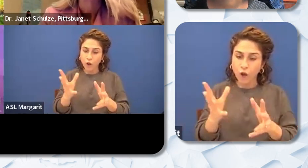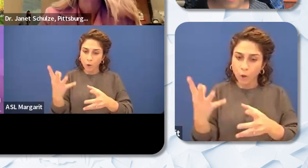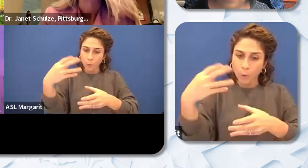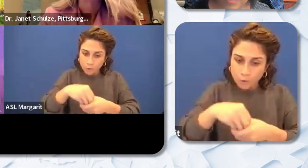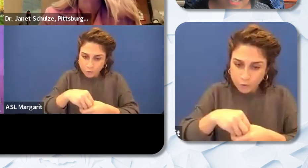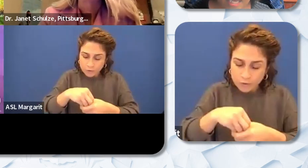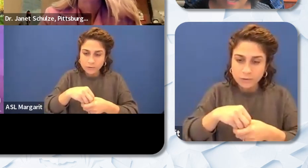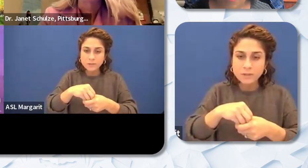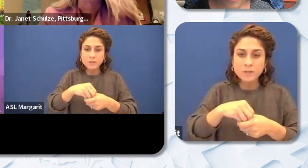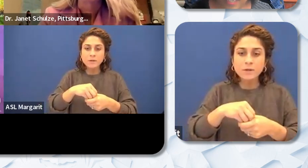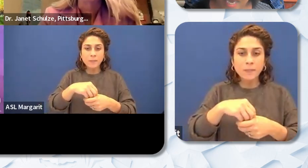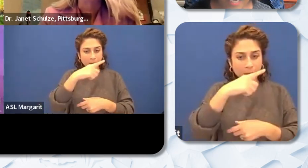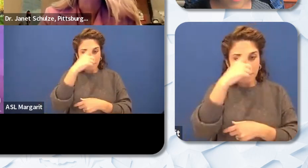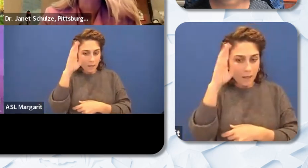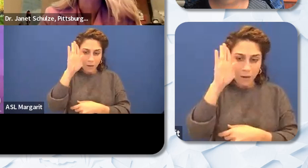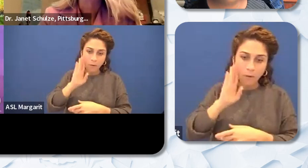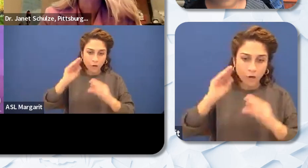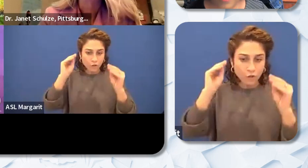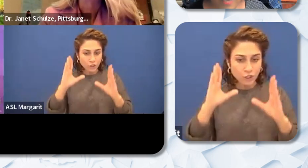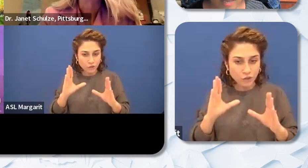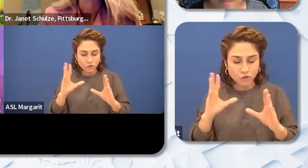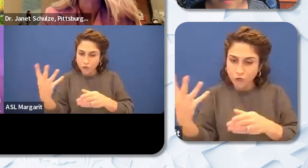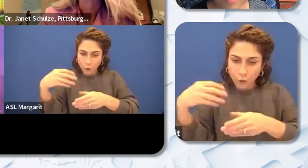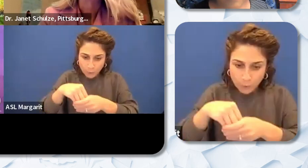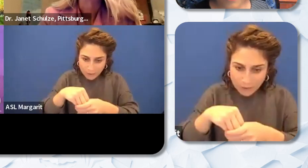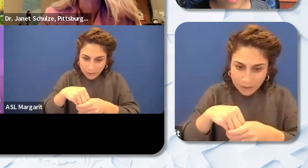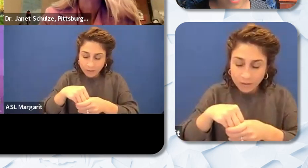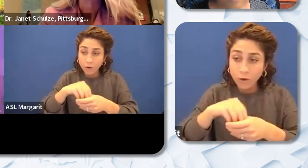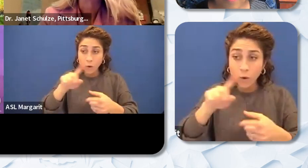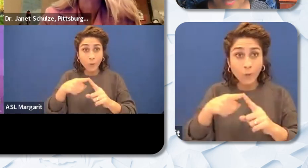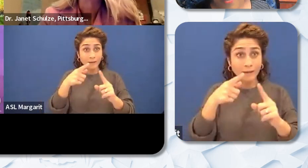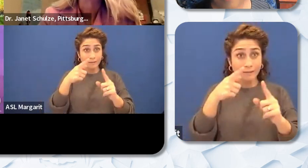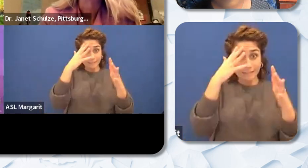and brown teachers are included in decision making. Most of the time they are not even